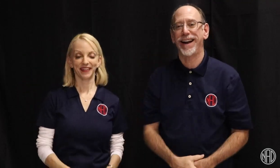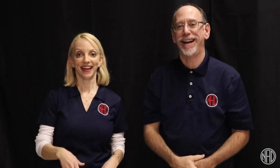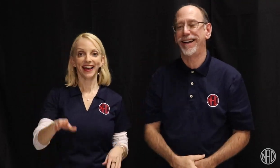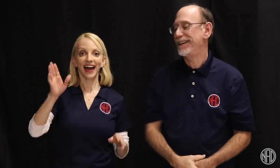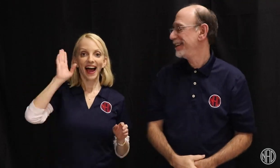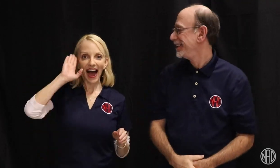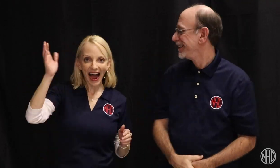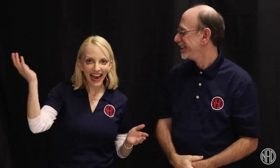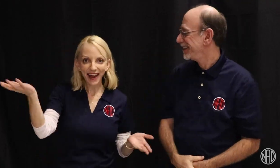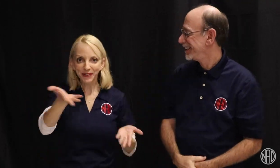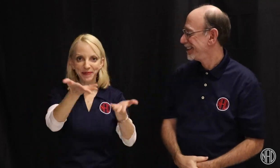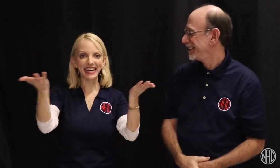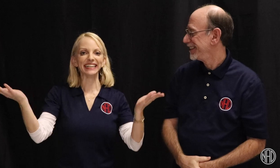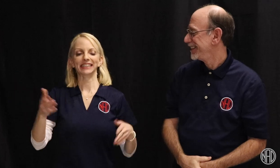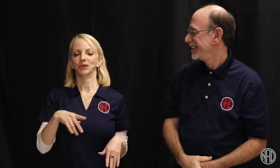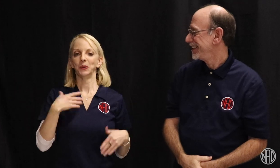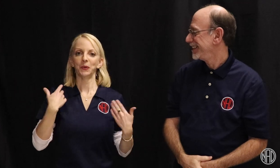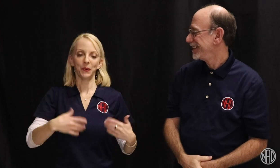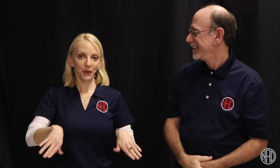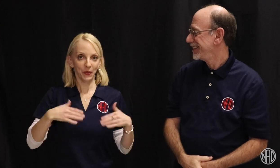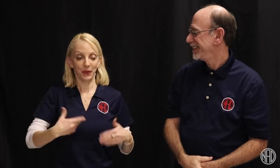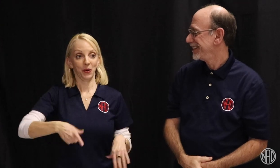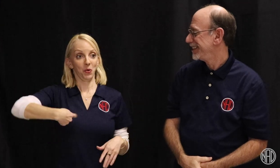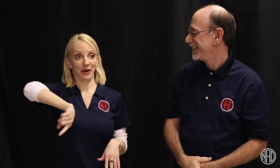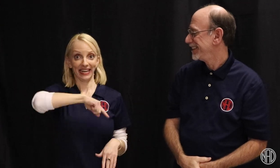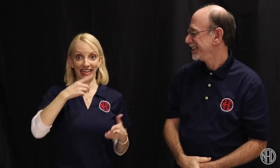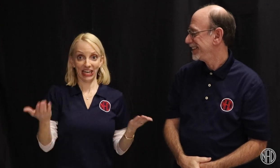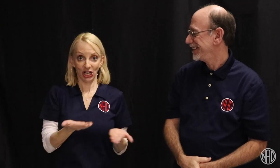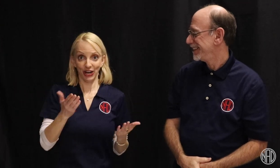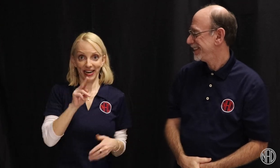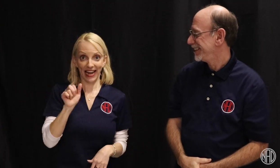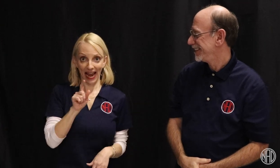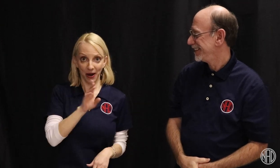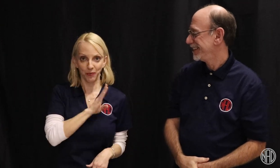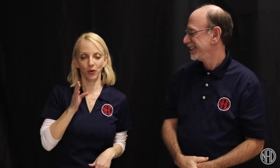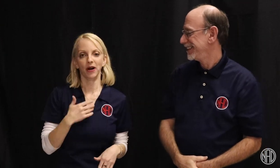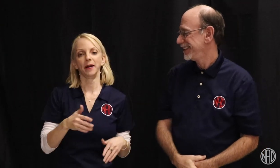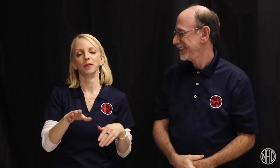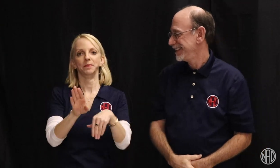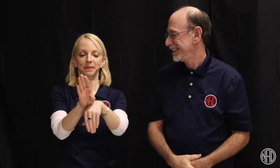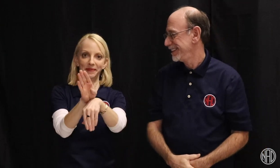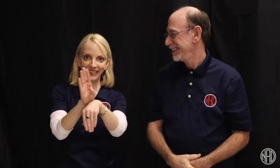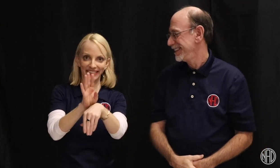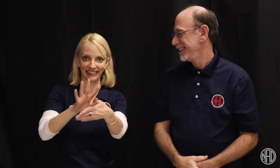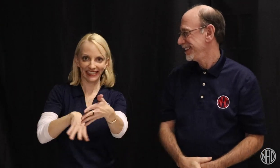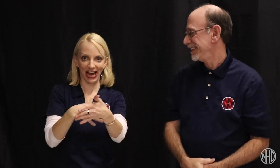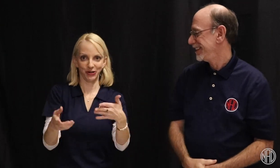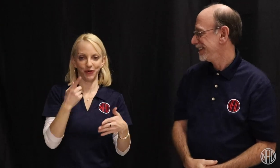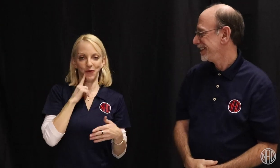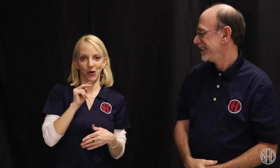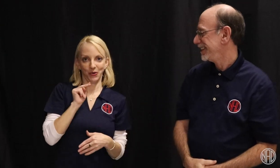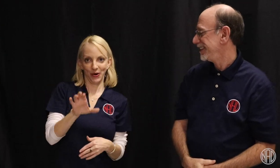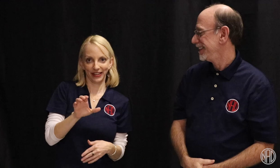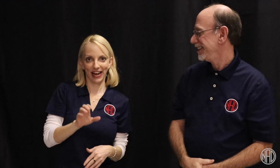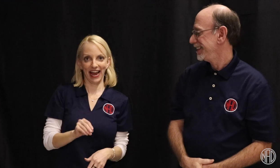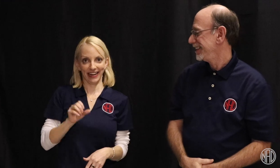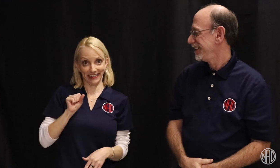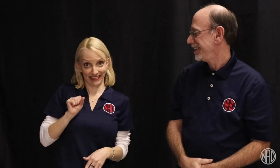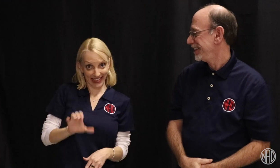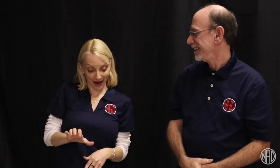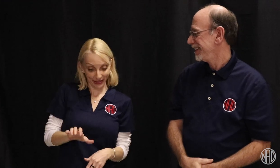Hi everybody, the NAD board had a very busy schedule here in NC and SC.